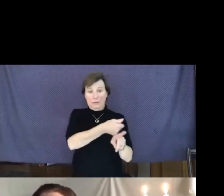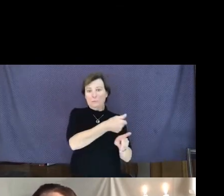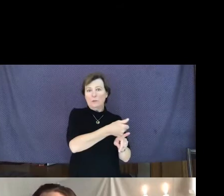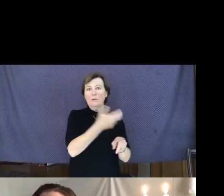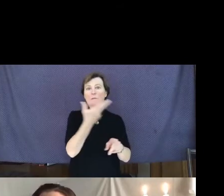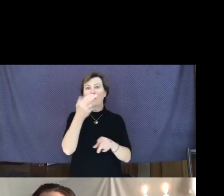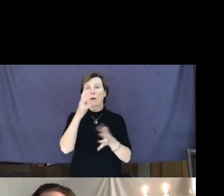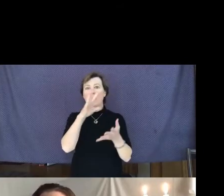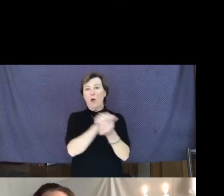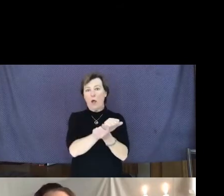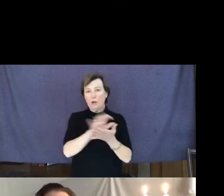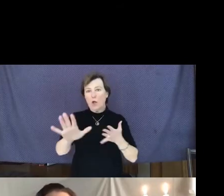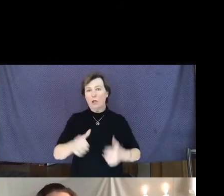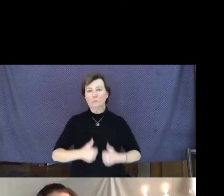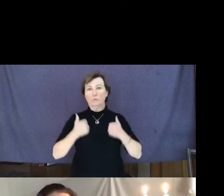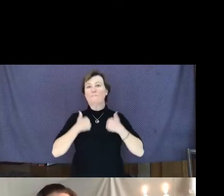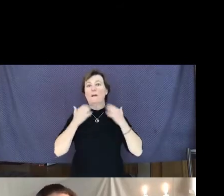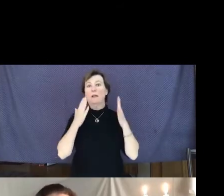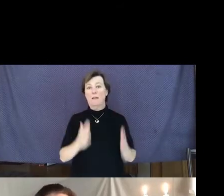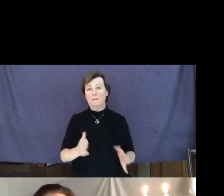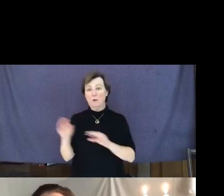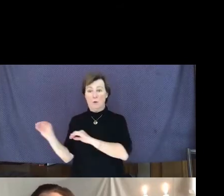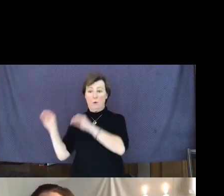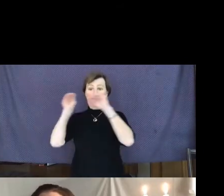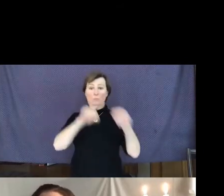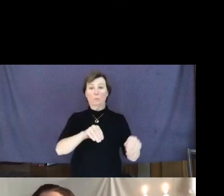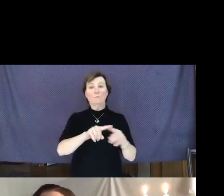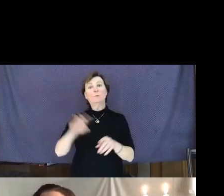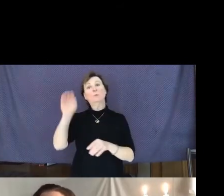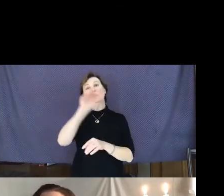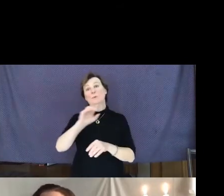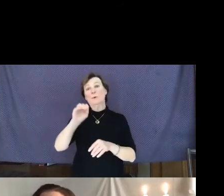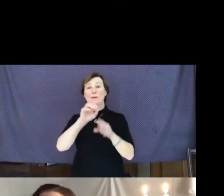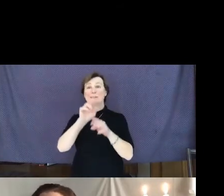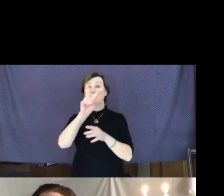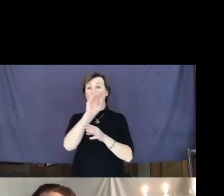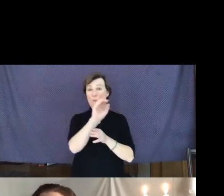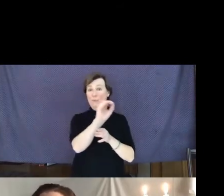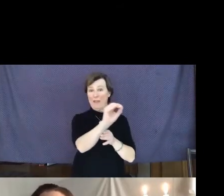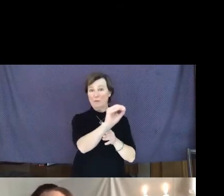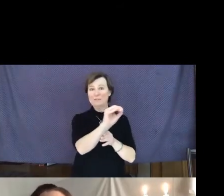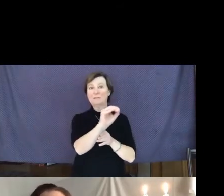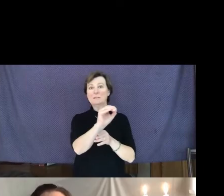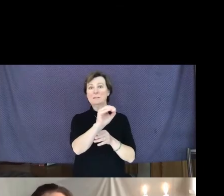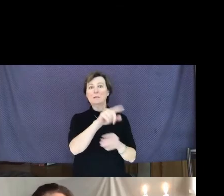moving to Oregon in the year 2000, would go to schools to tell his story of